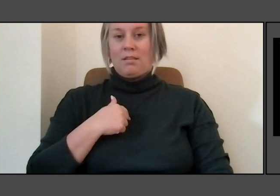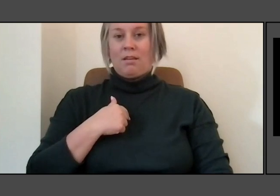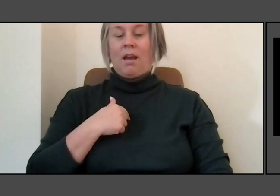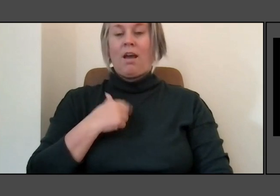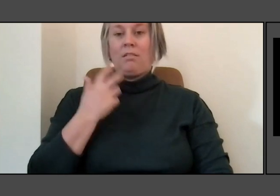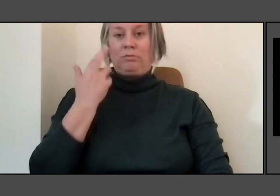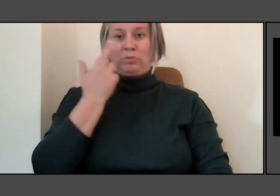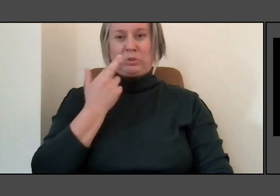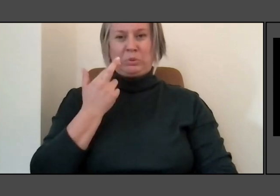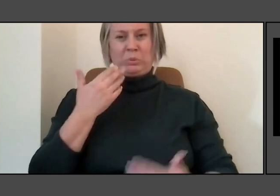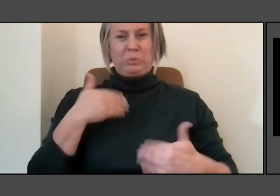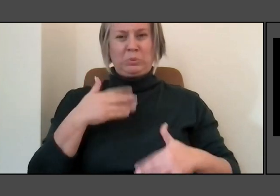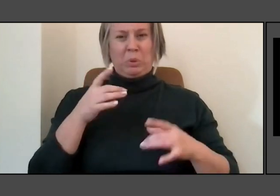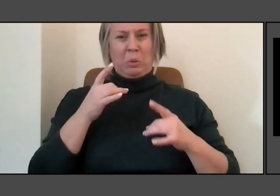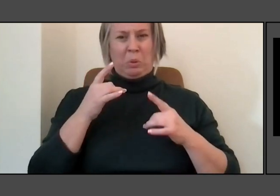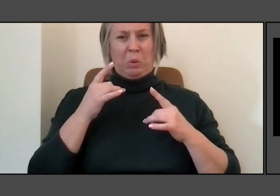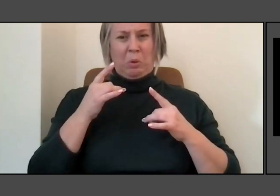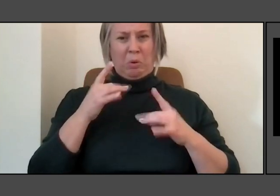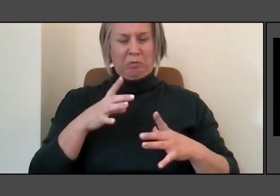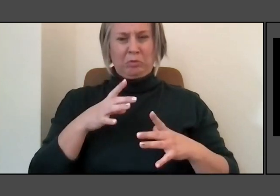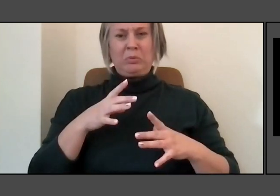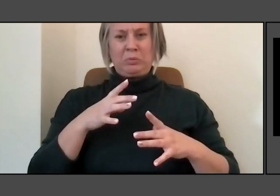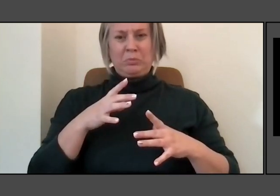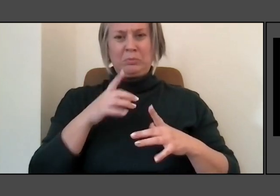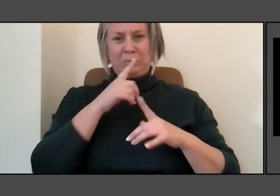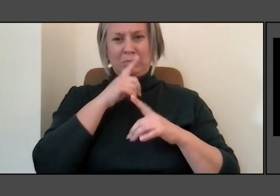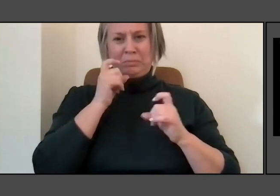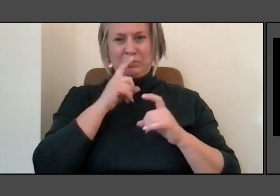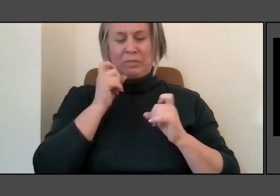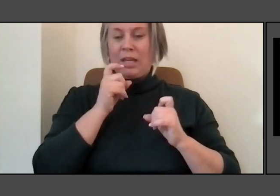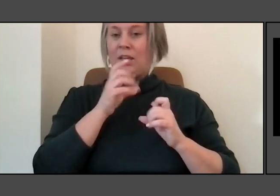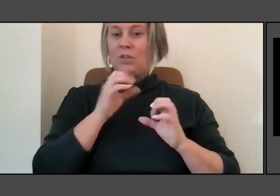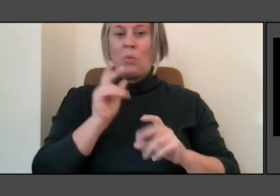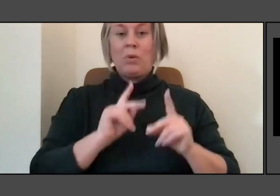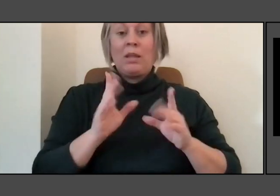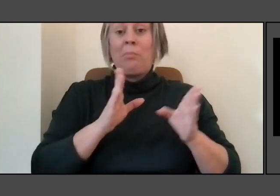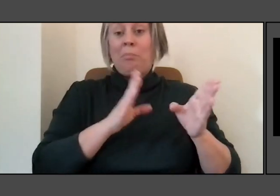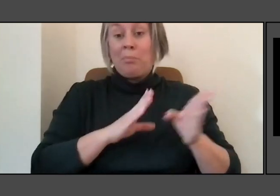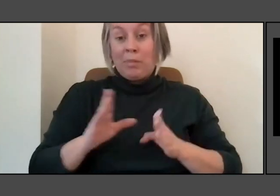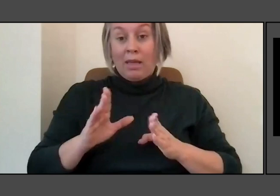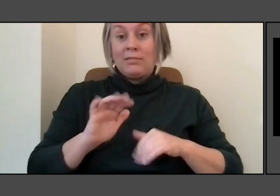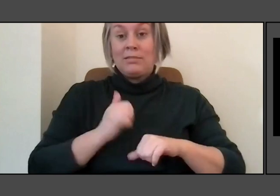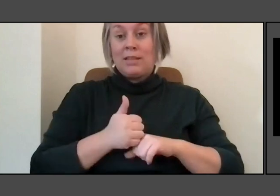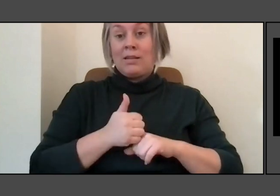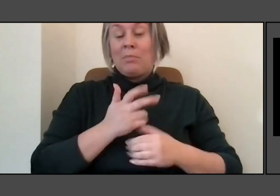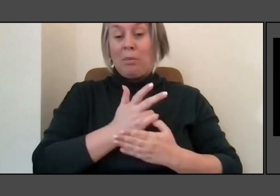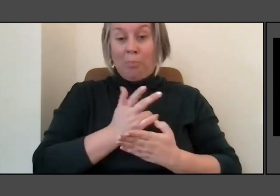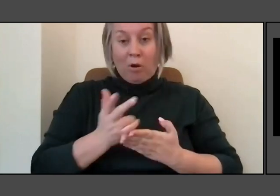Nobody meant to put the parking lot. Nobody meant to put the restroom exactly where Lewis and Clark